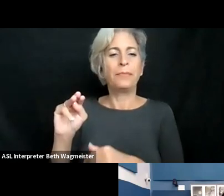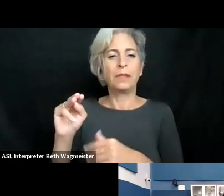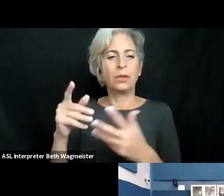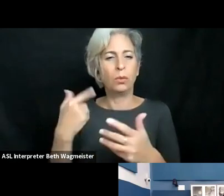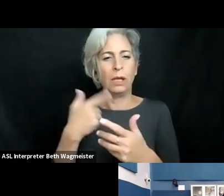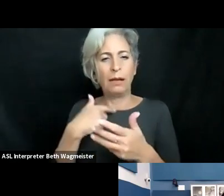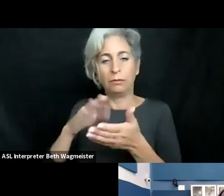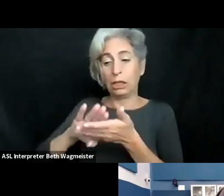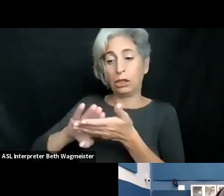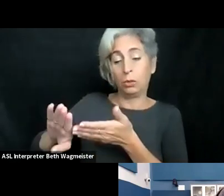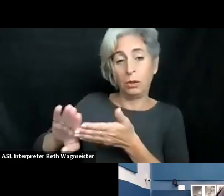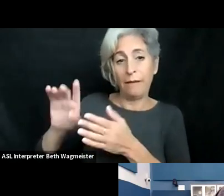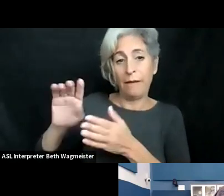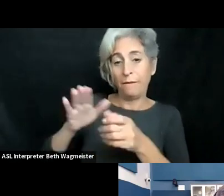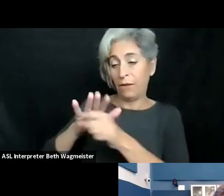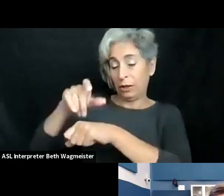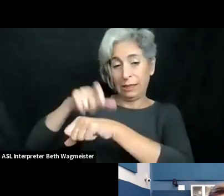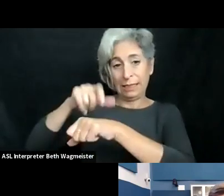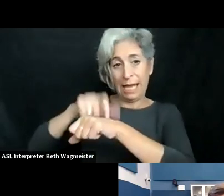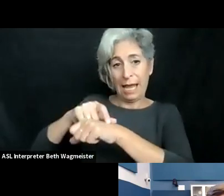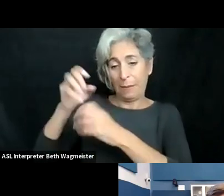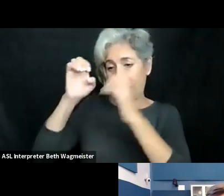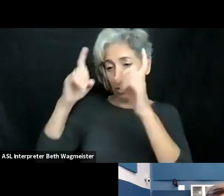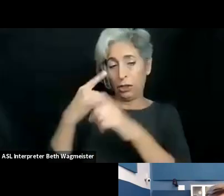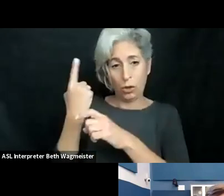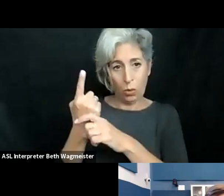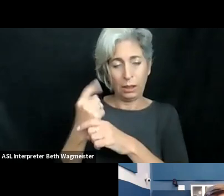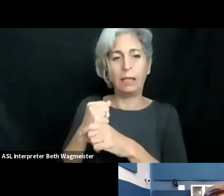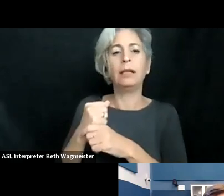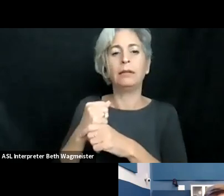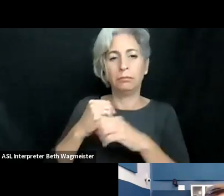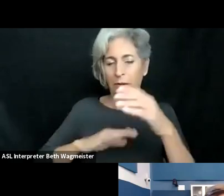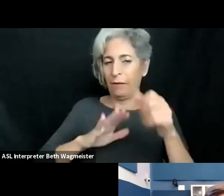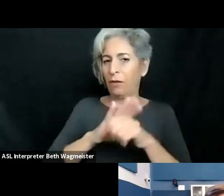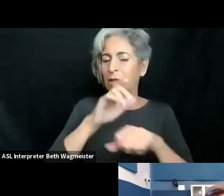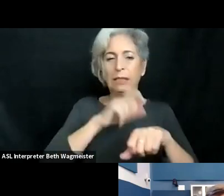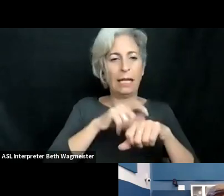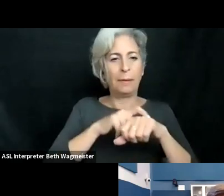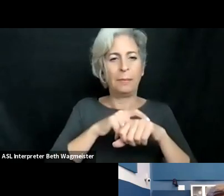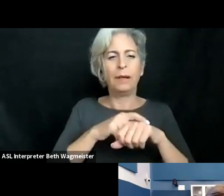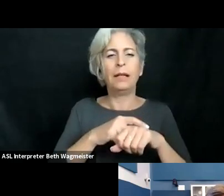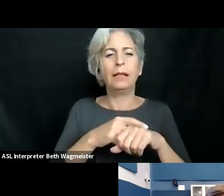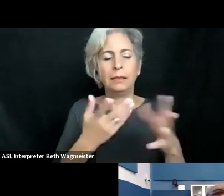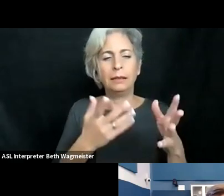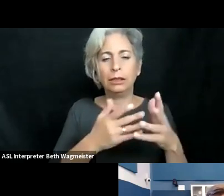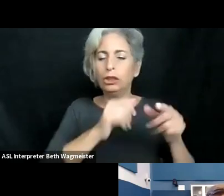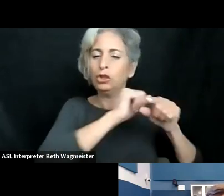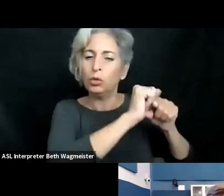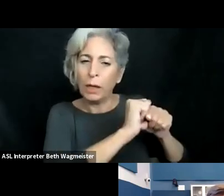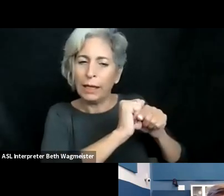universities in Russia, Bauman Moscow State Technical University, and we have exclusively full-time